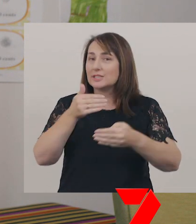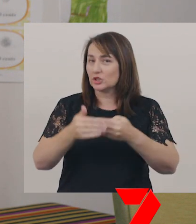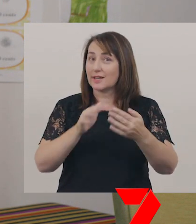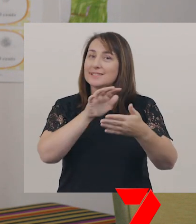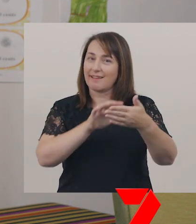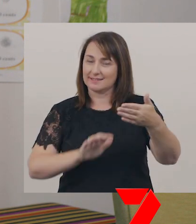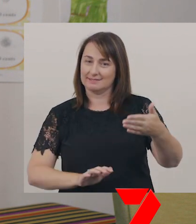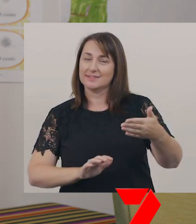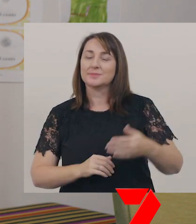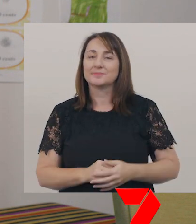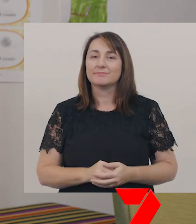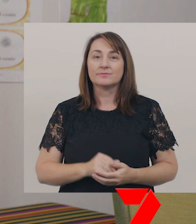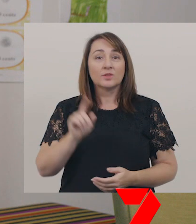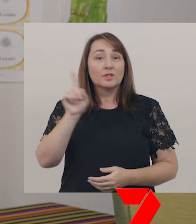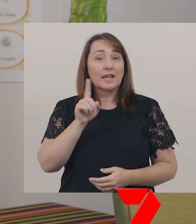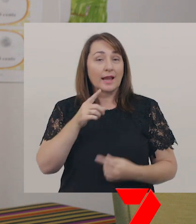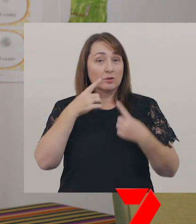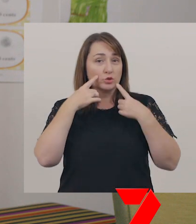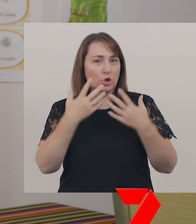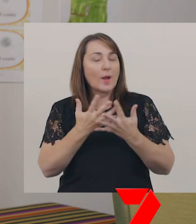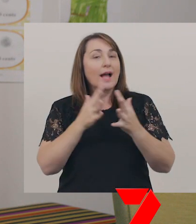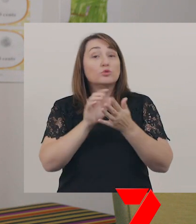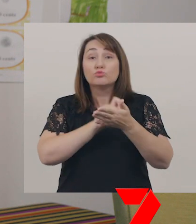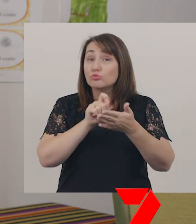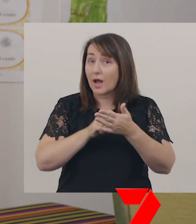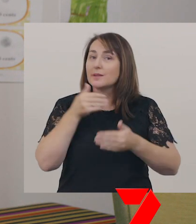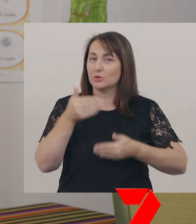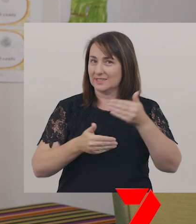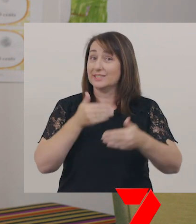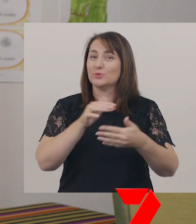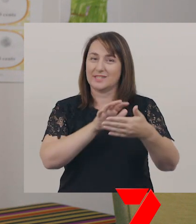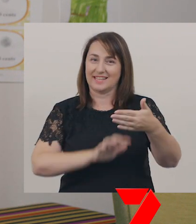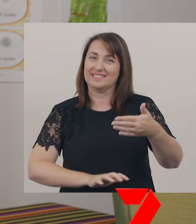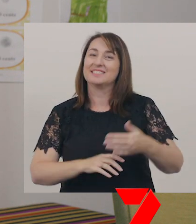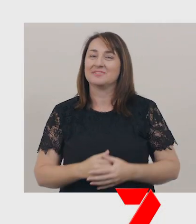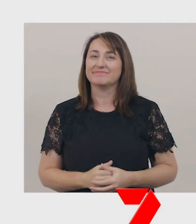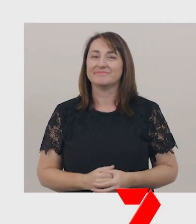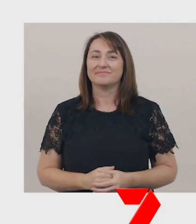Today, I'm going to show you how to write a procedural text.